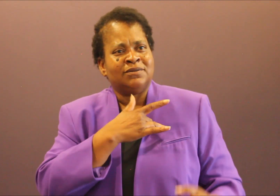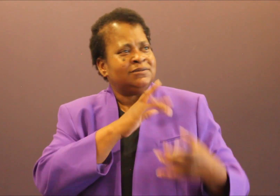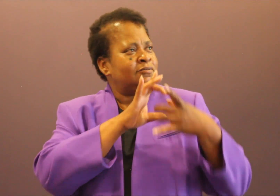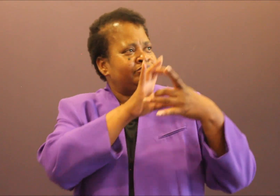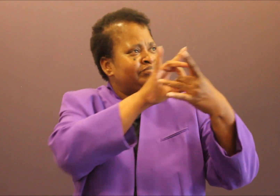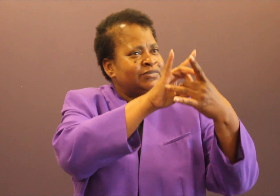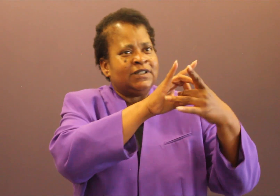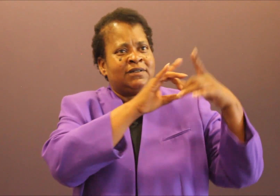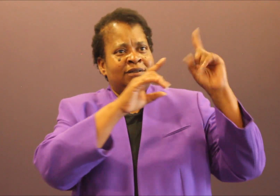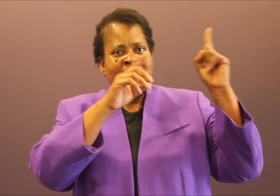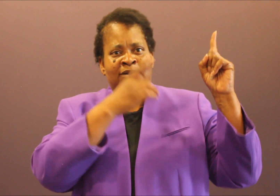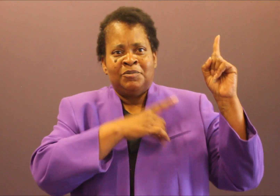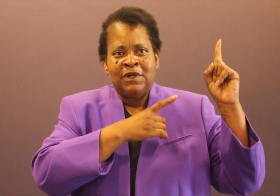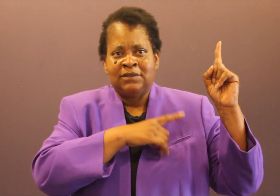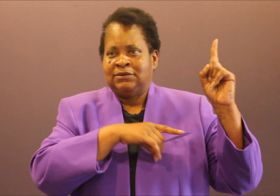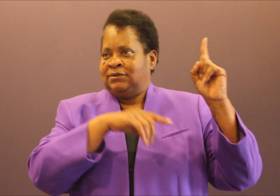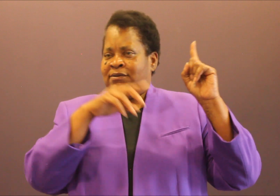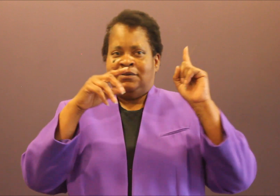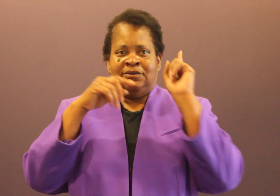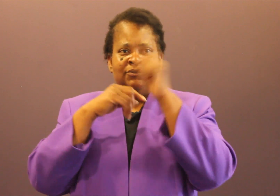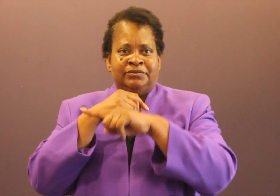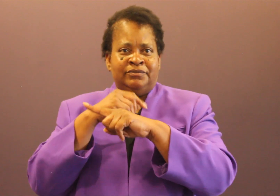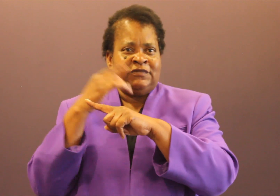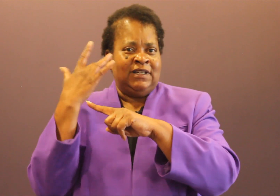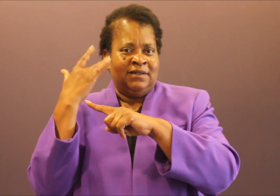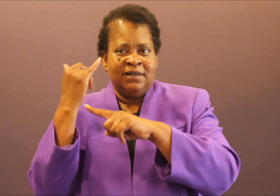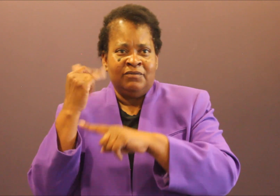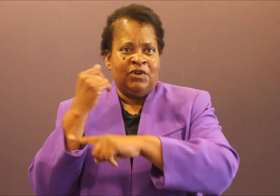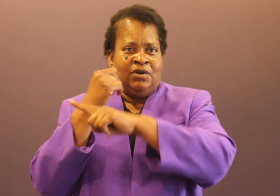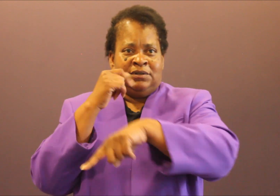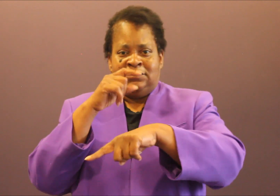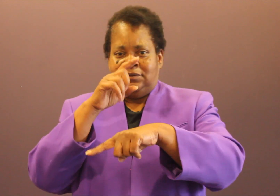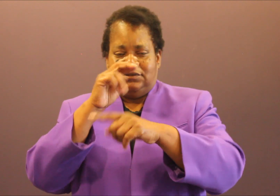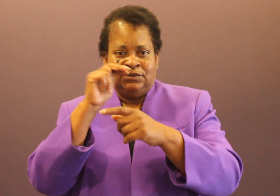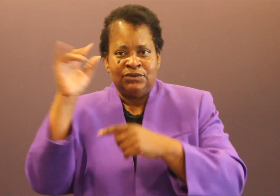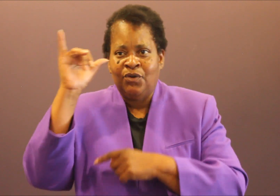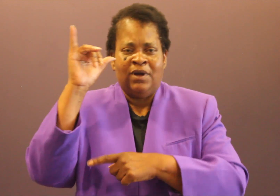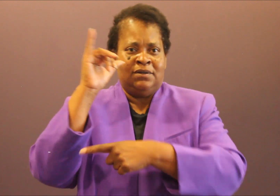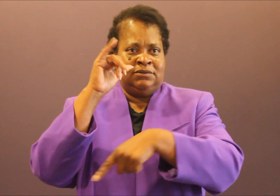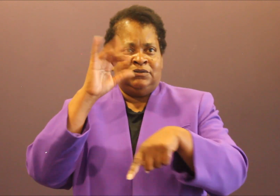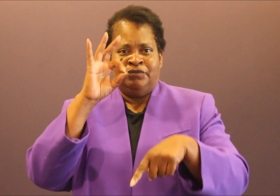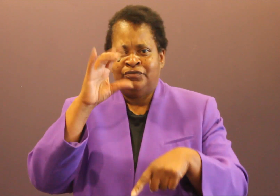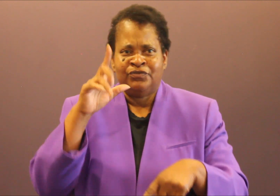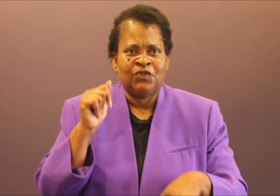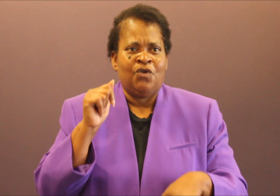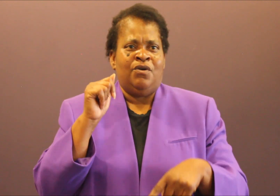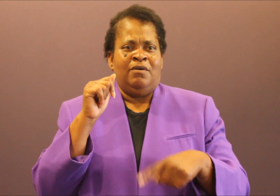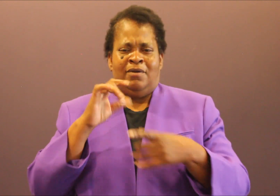It joins. Policing is a problem for black and brown